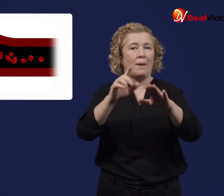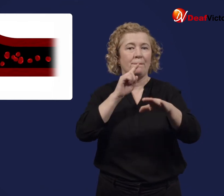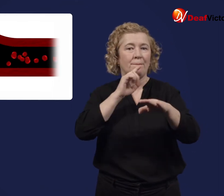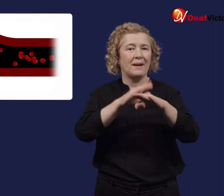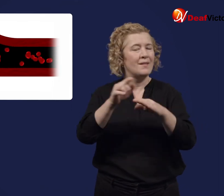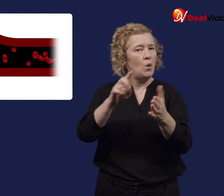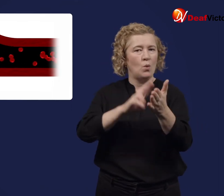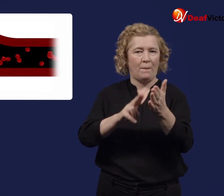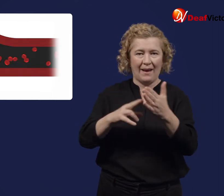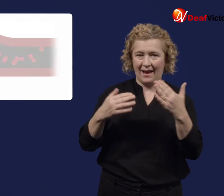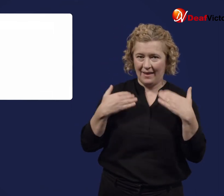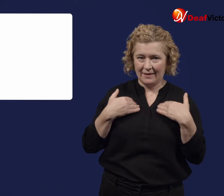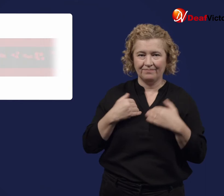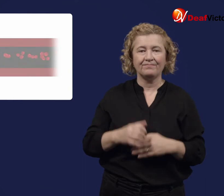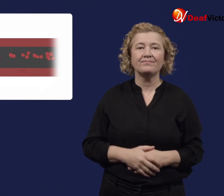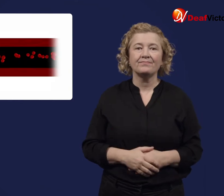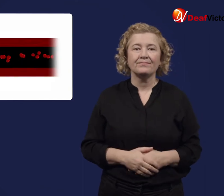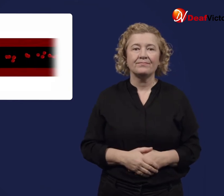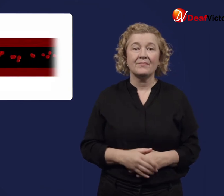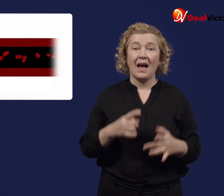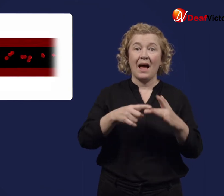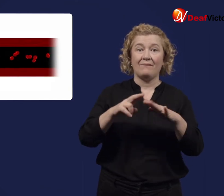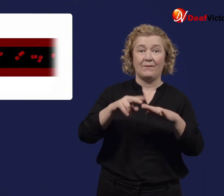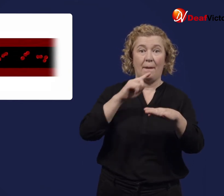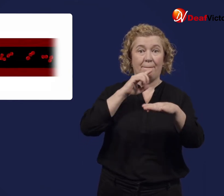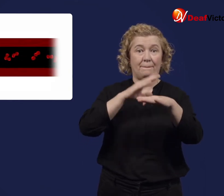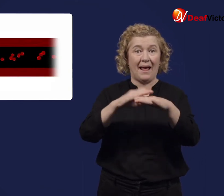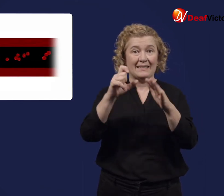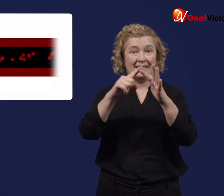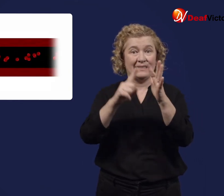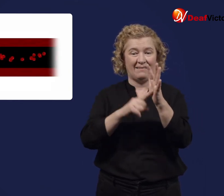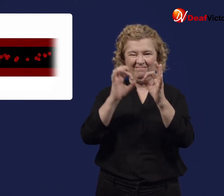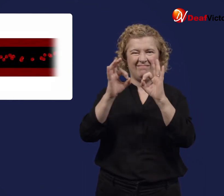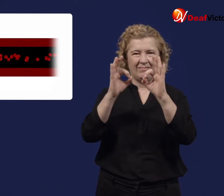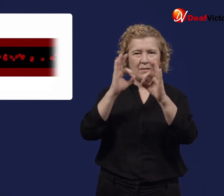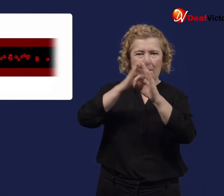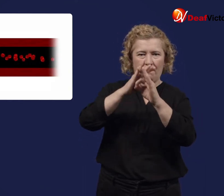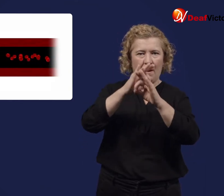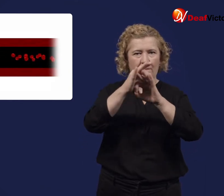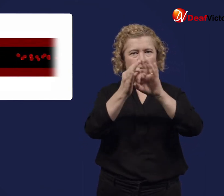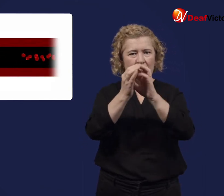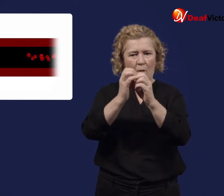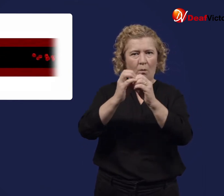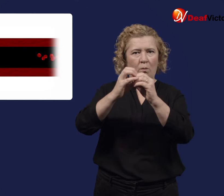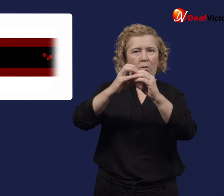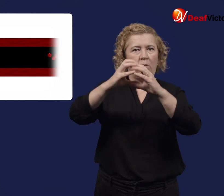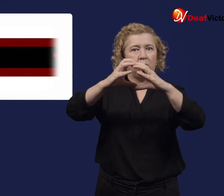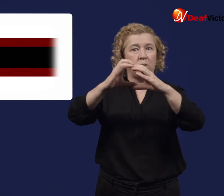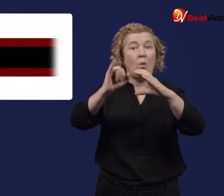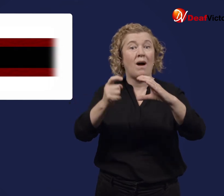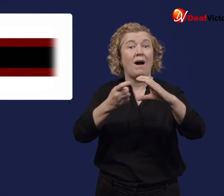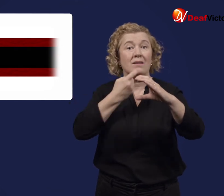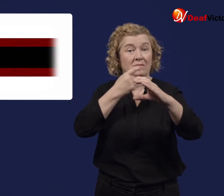It's possible for blood cells to clump together within a vein, stopping the normal flow of blood.